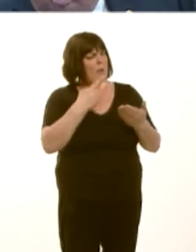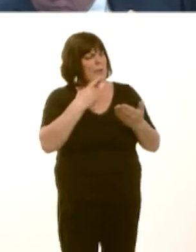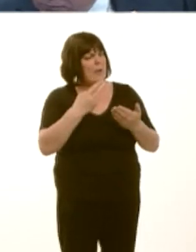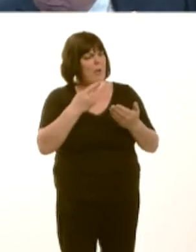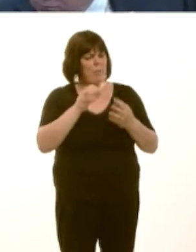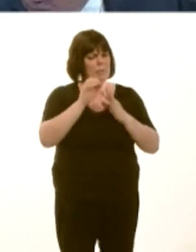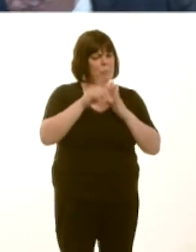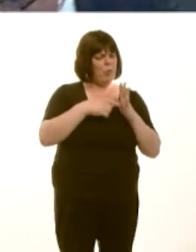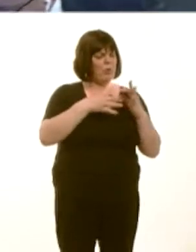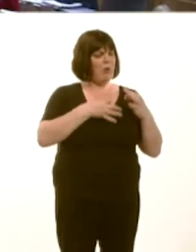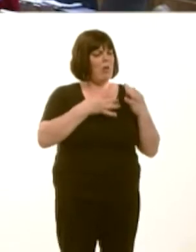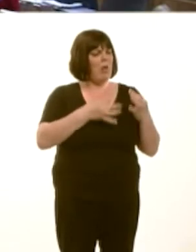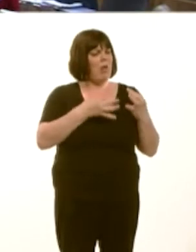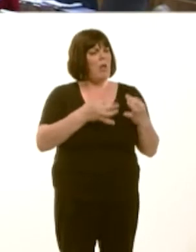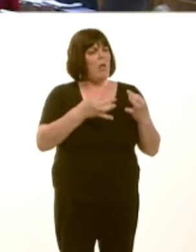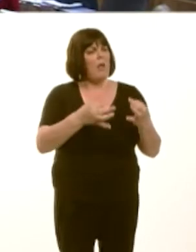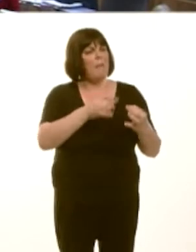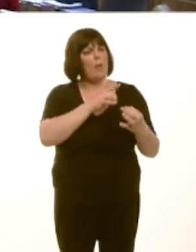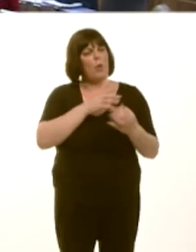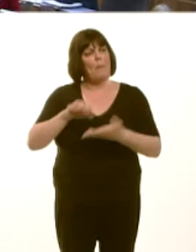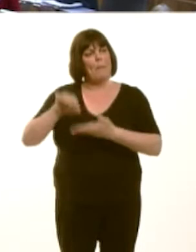bod chi wedi torriír gyllideb? Carwyn Jones: Na.